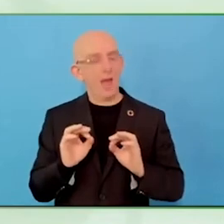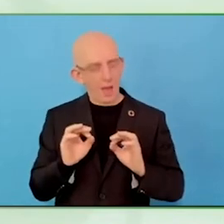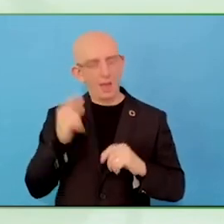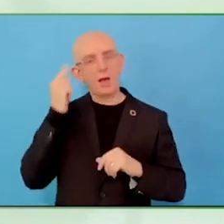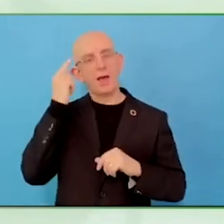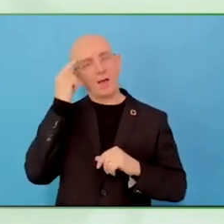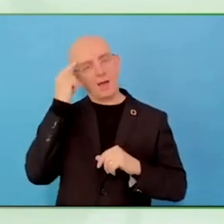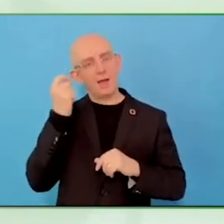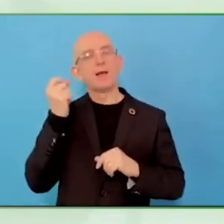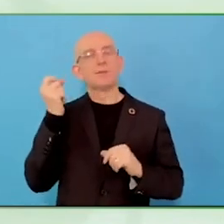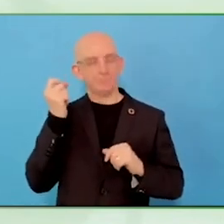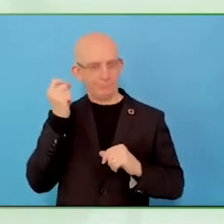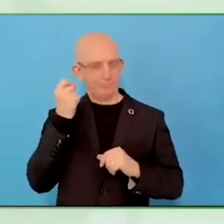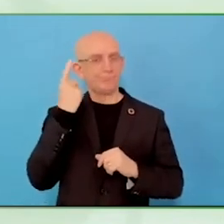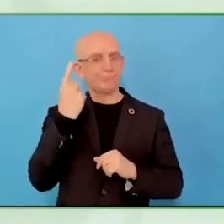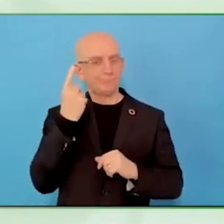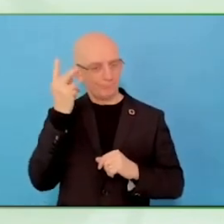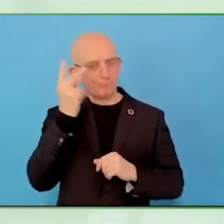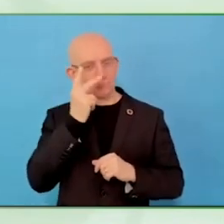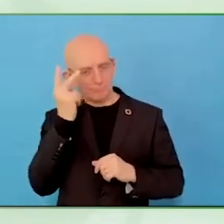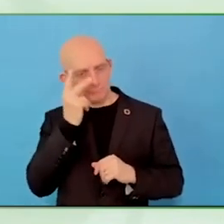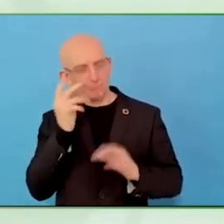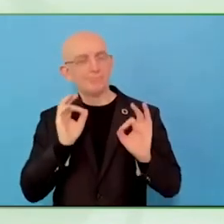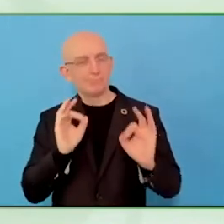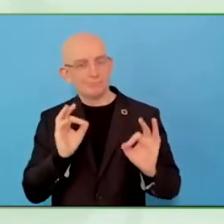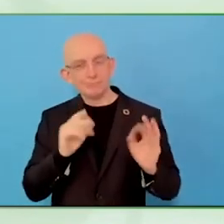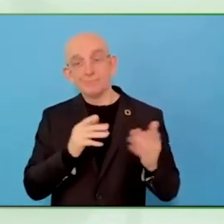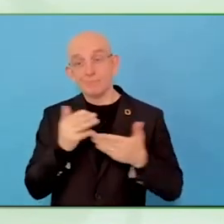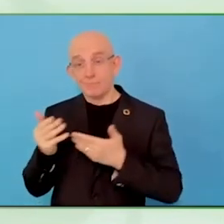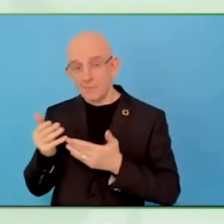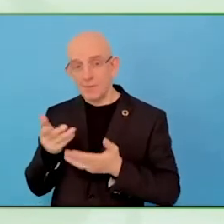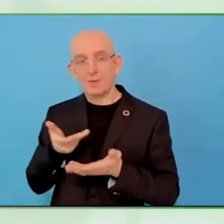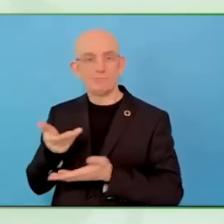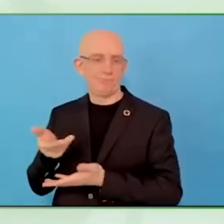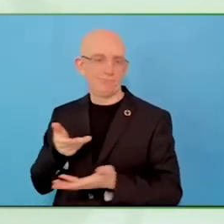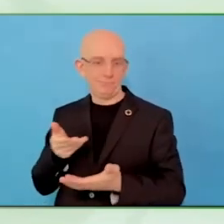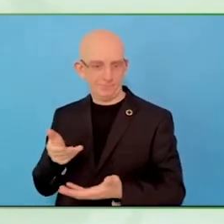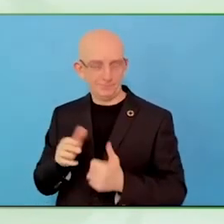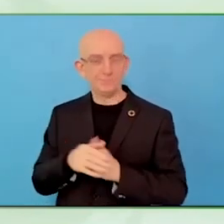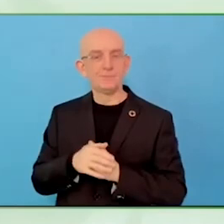This is a triangle working altogether for the entrepreneur to succeed in his business.